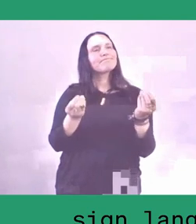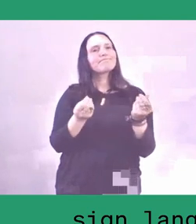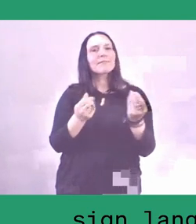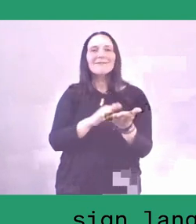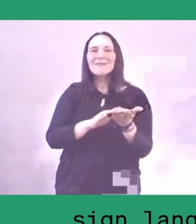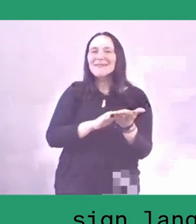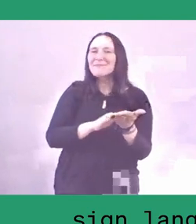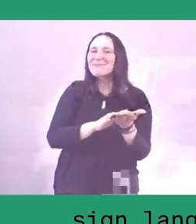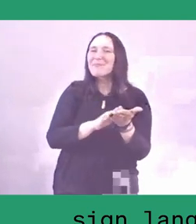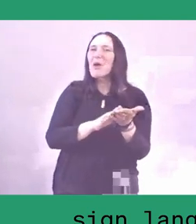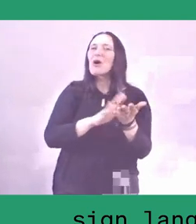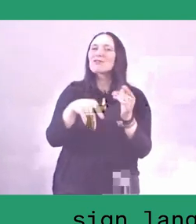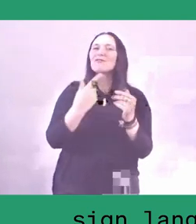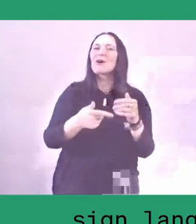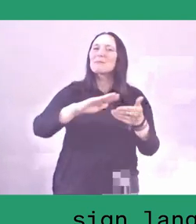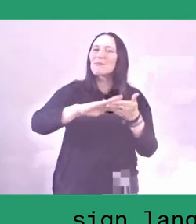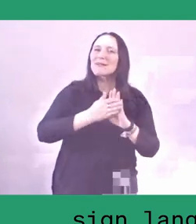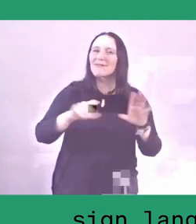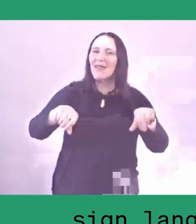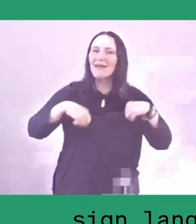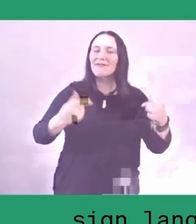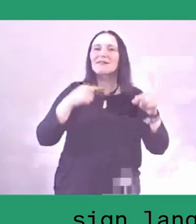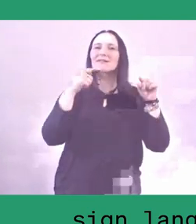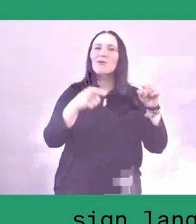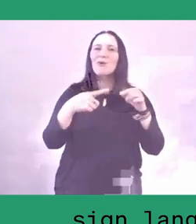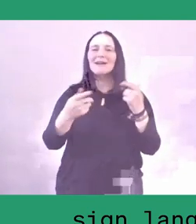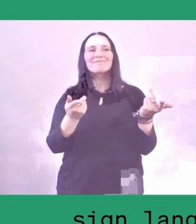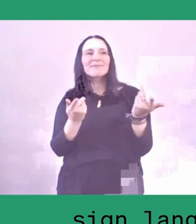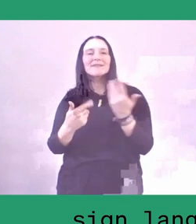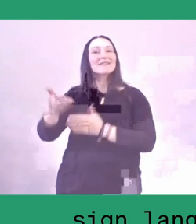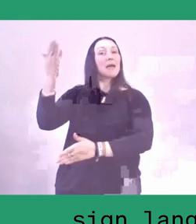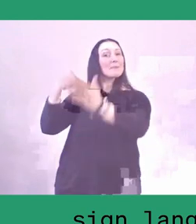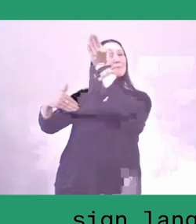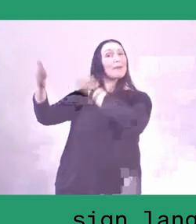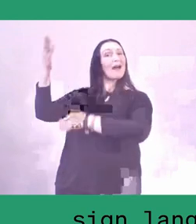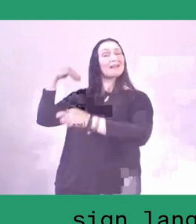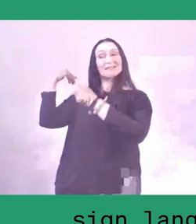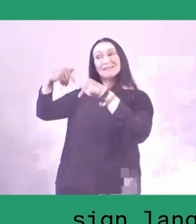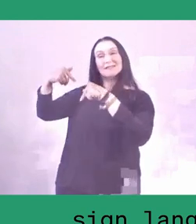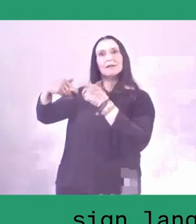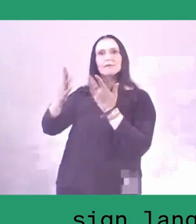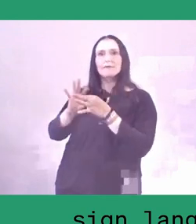For example, to deal with the pest we rely on the story of the pest.